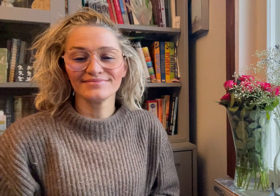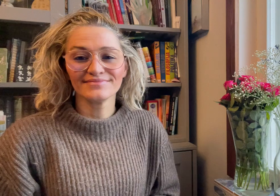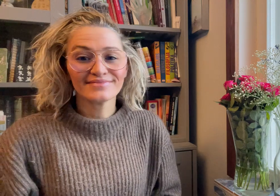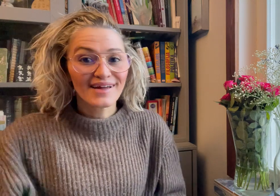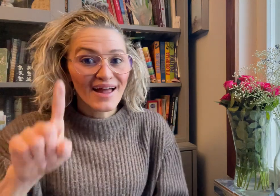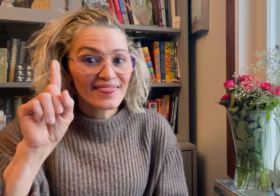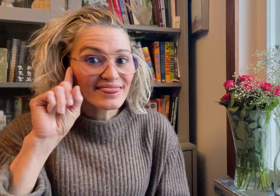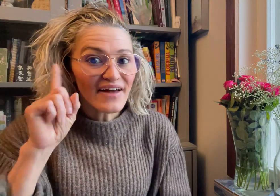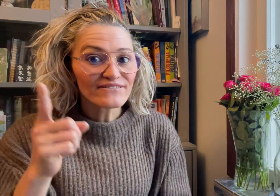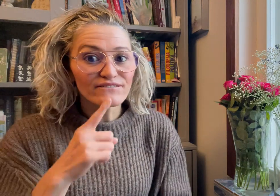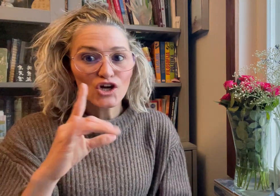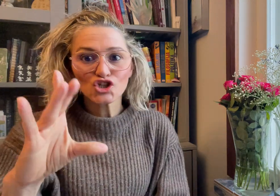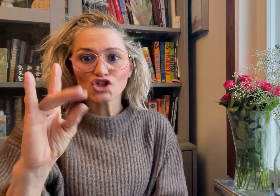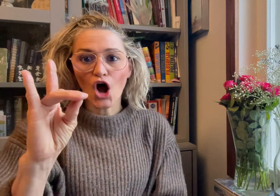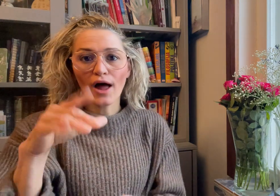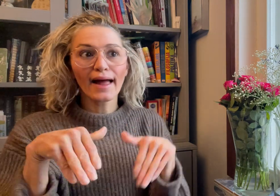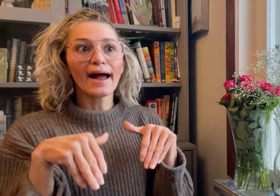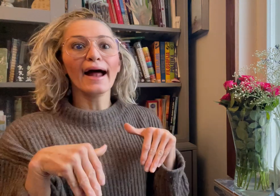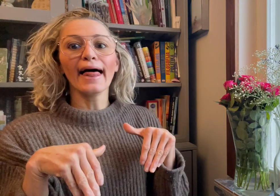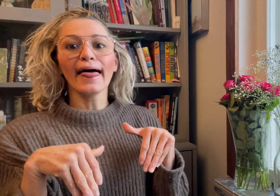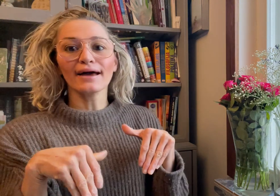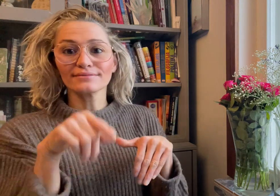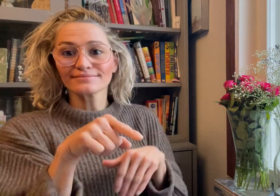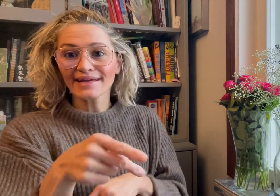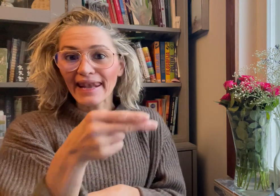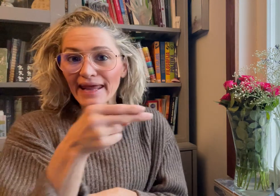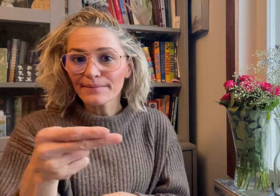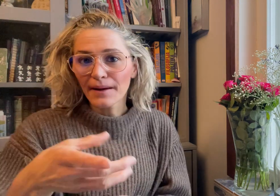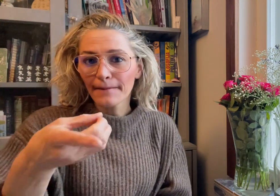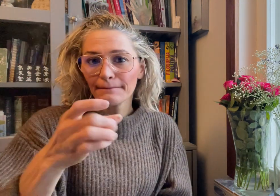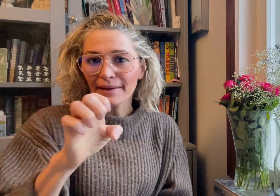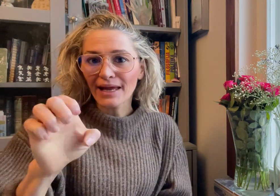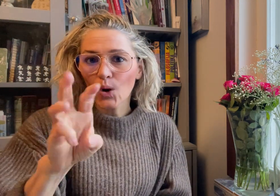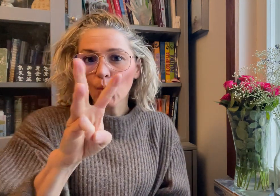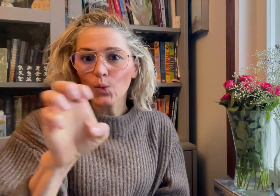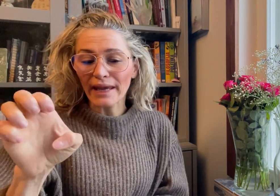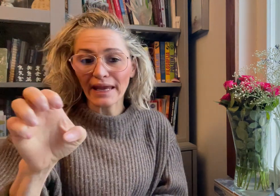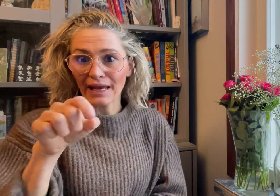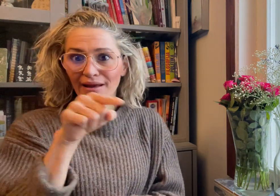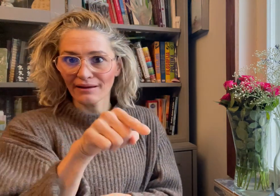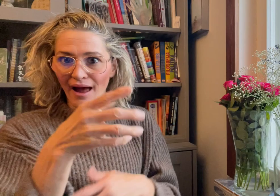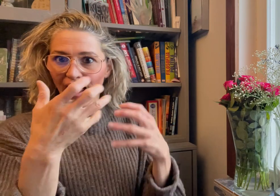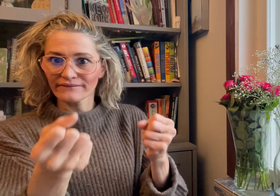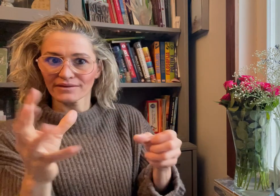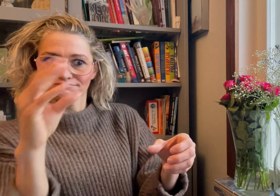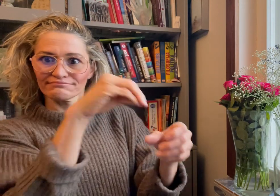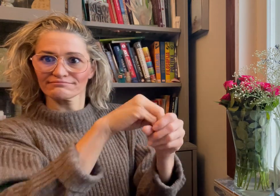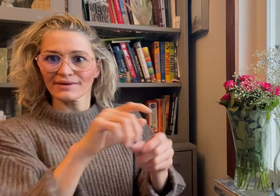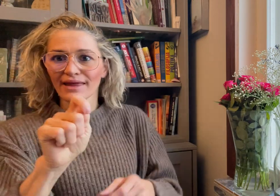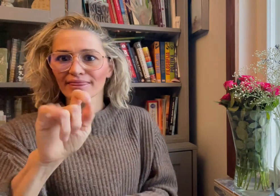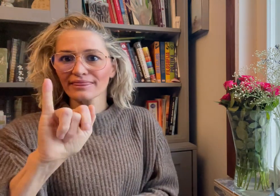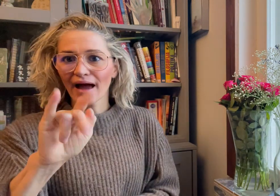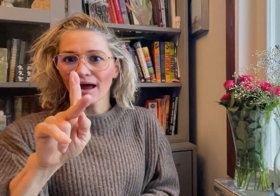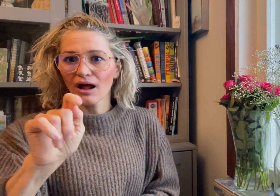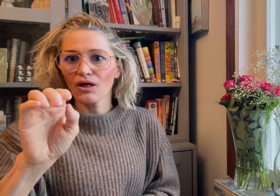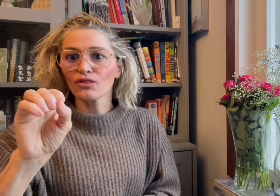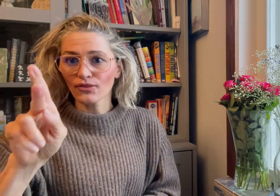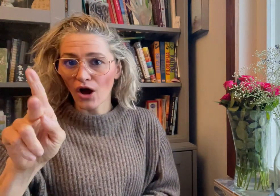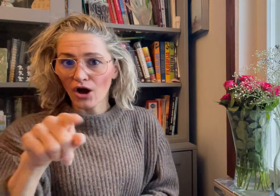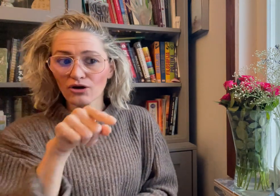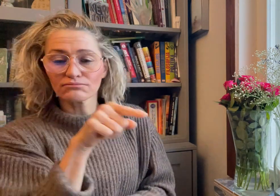A Deaf dog named PeeWee went viral on TikTok and other social media